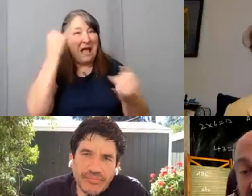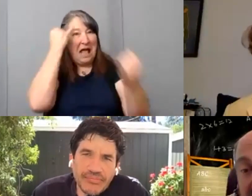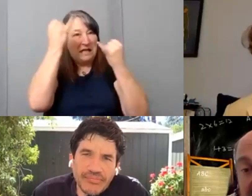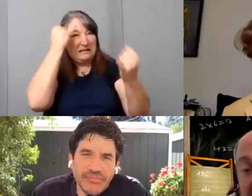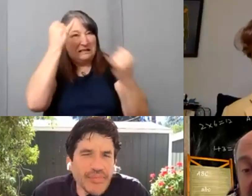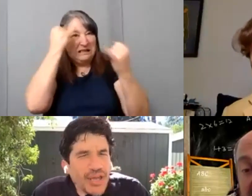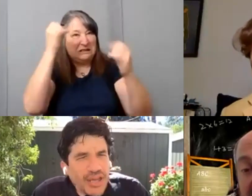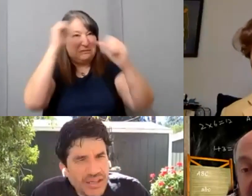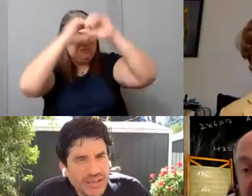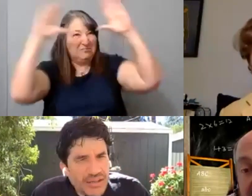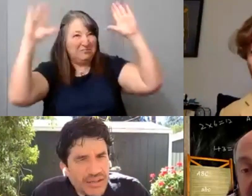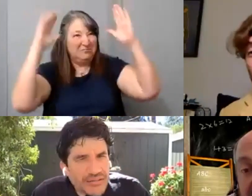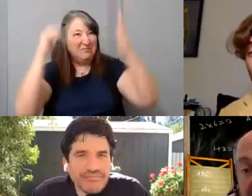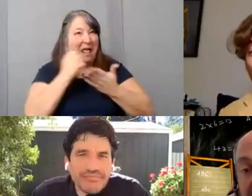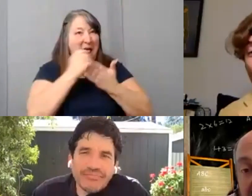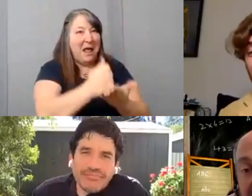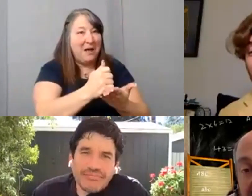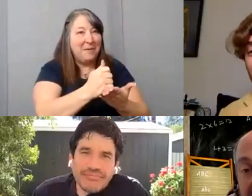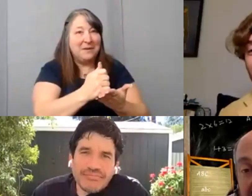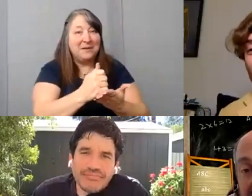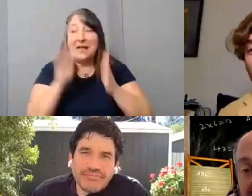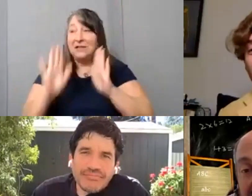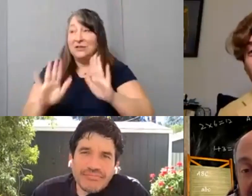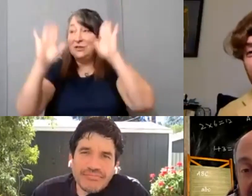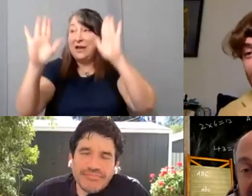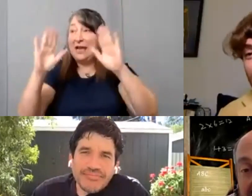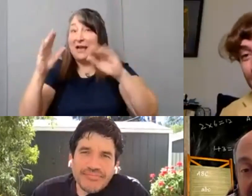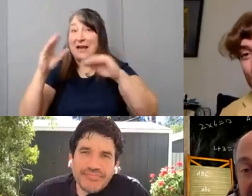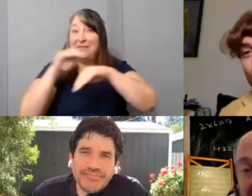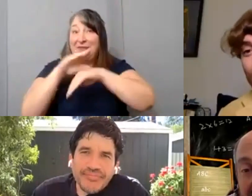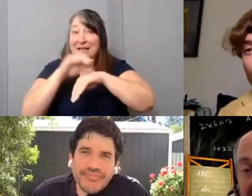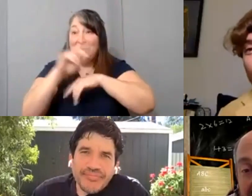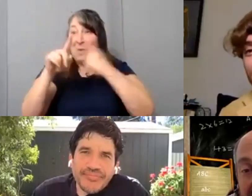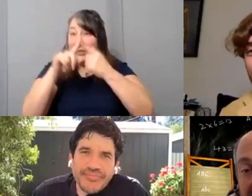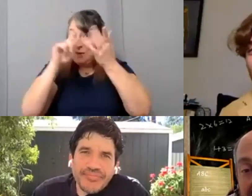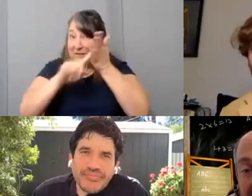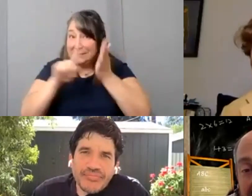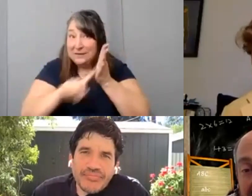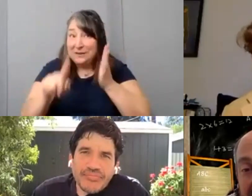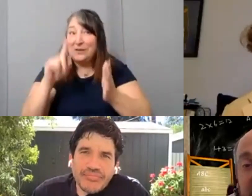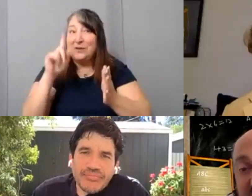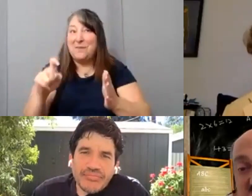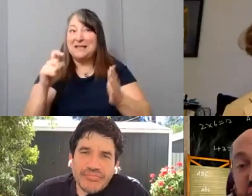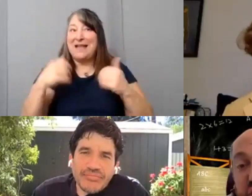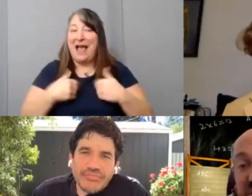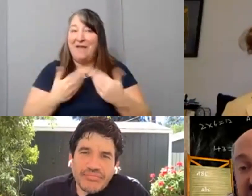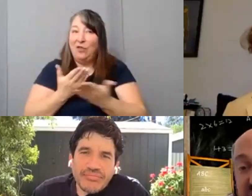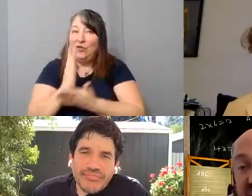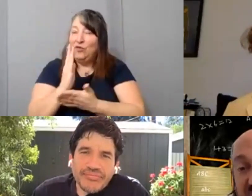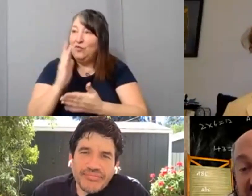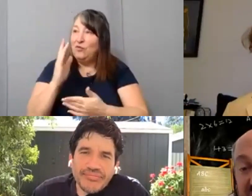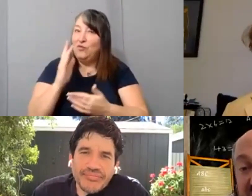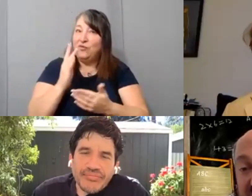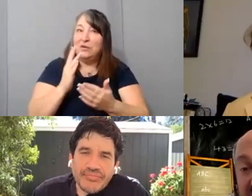But remember when you're exploring any of that stuff you got to make sure you have the rights to it because [Danny] That's what Storyblocks is. You get the rights to it.